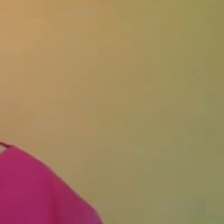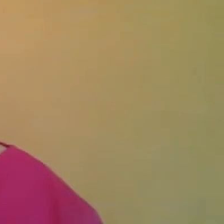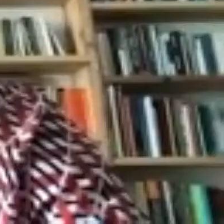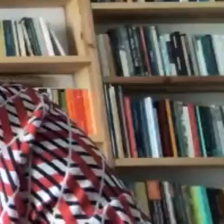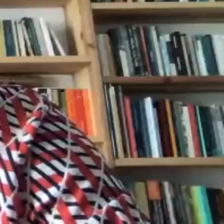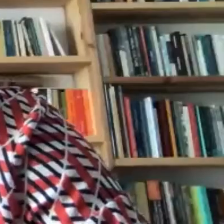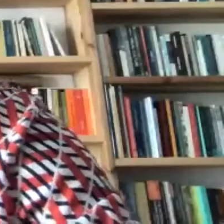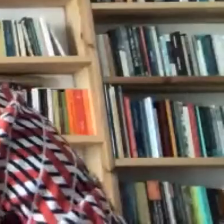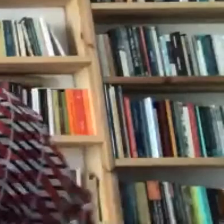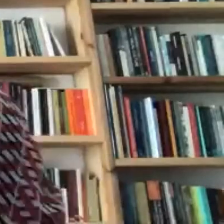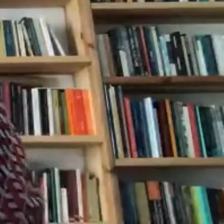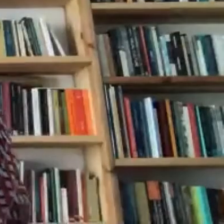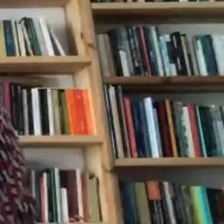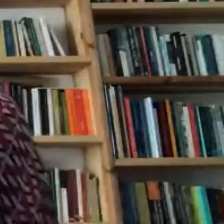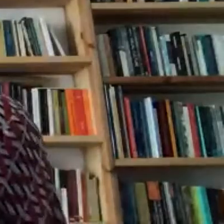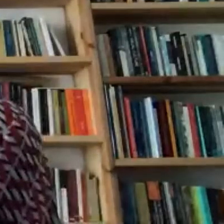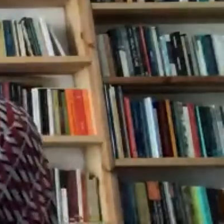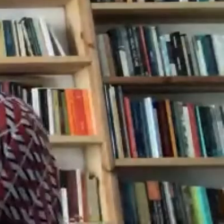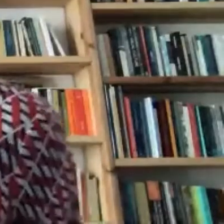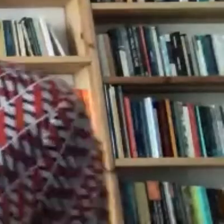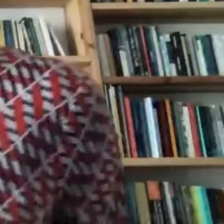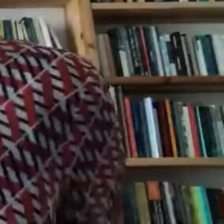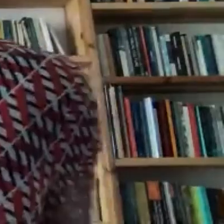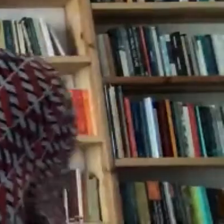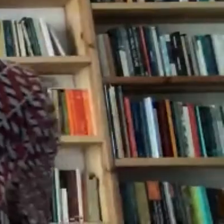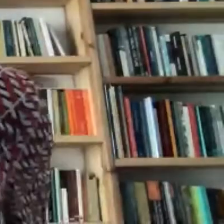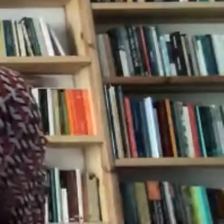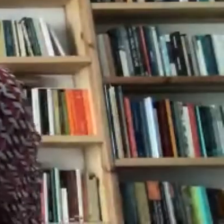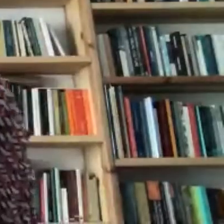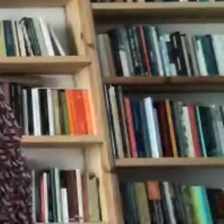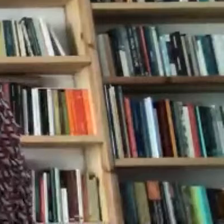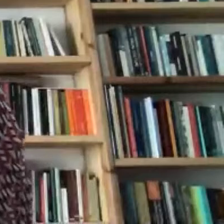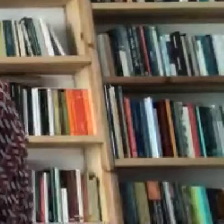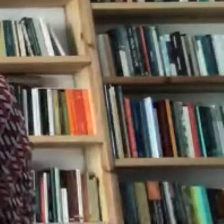Maybe I will speak now. I have two images.